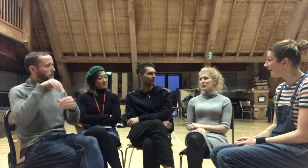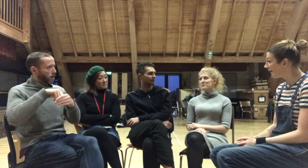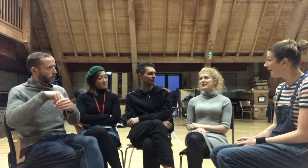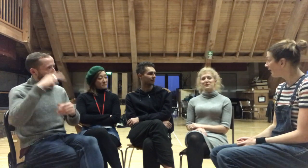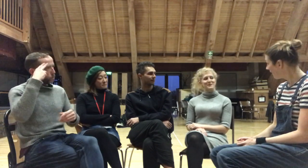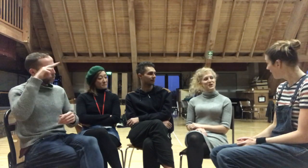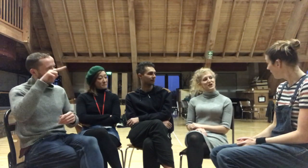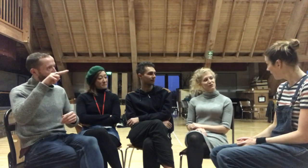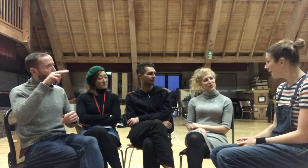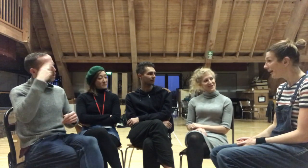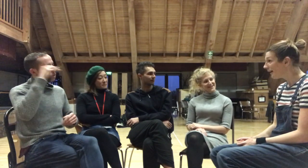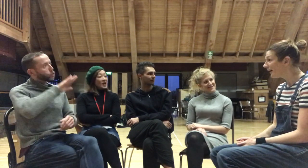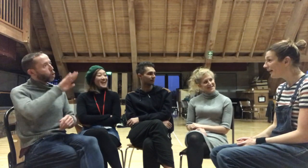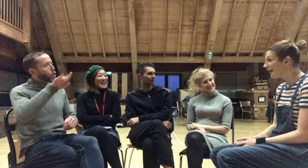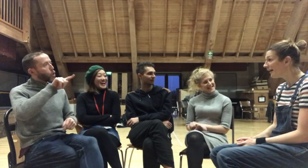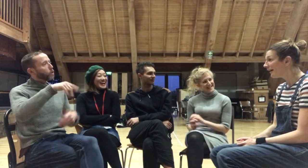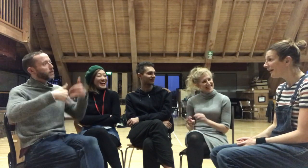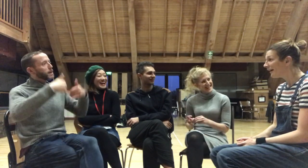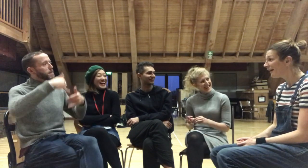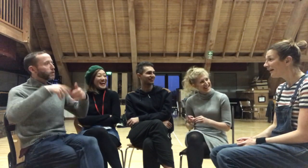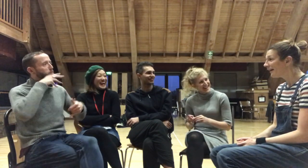We're called "All The Milk Man's Children."